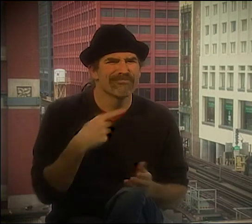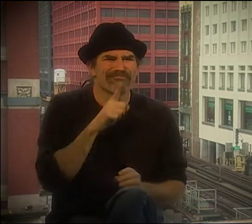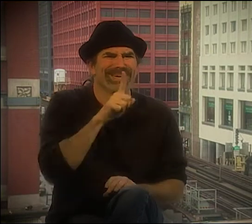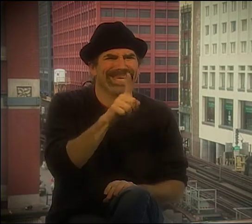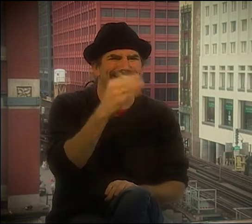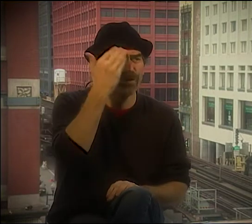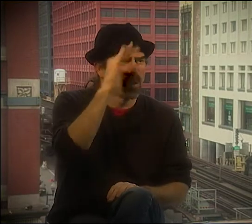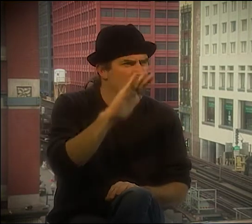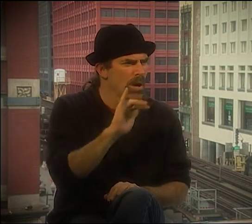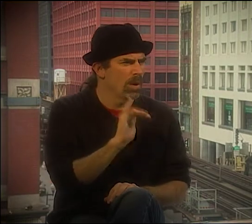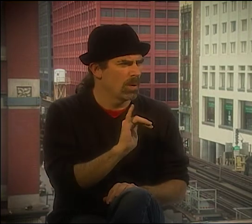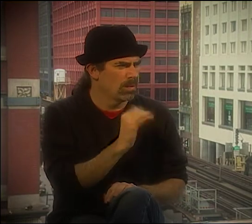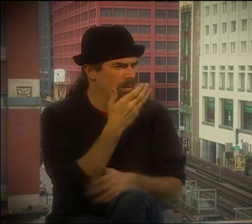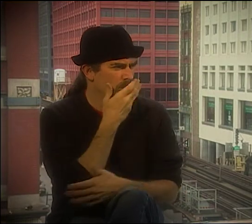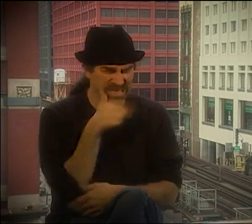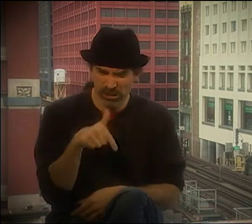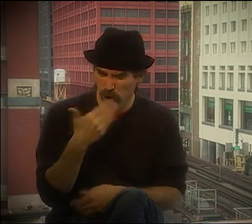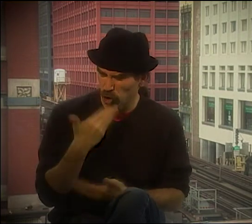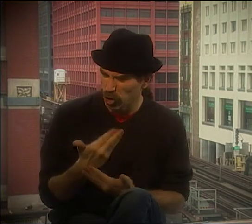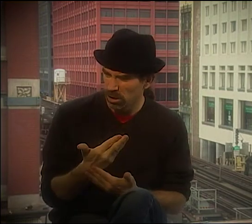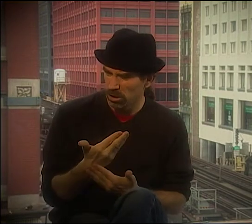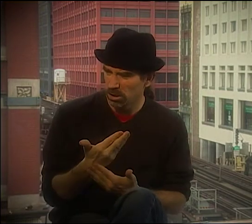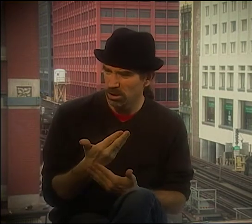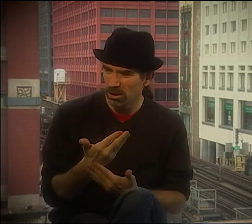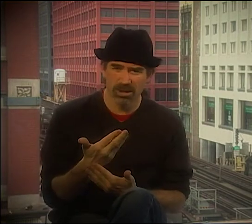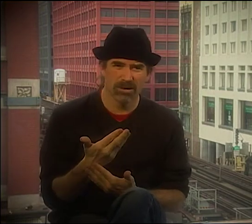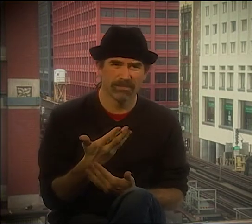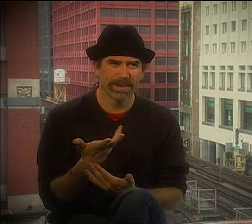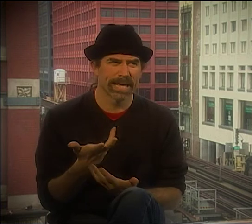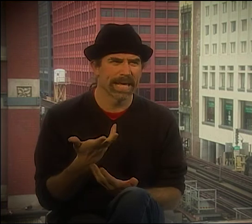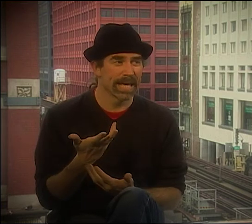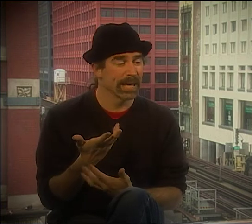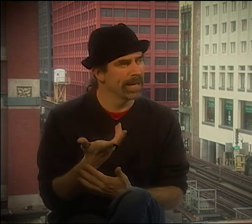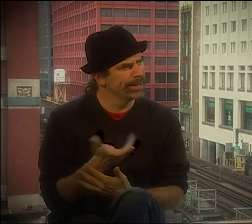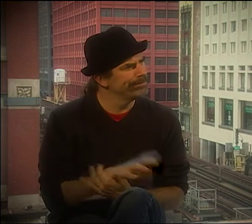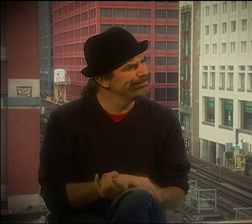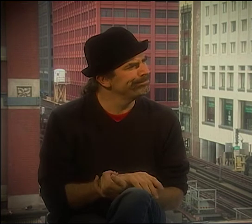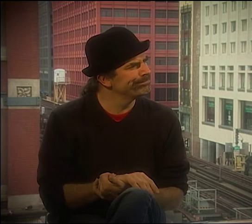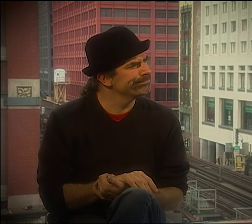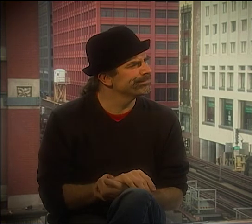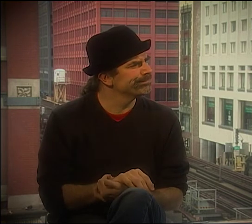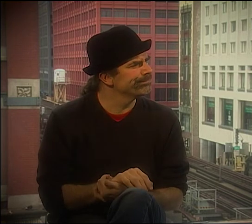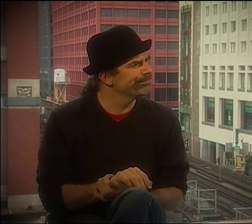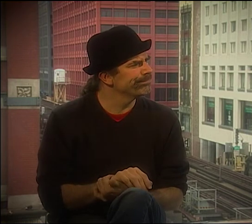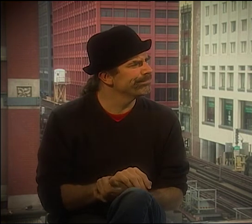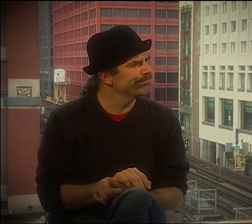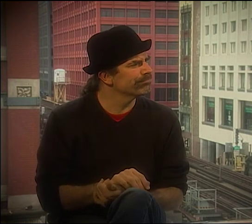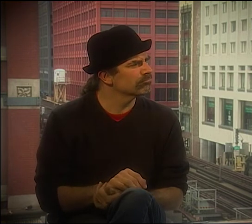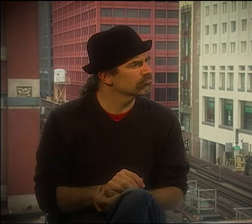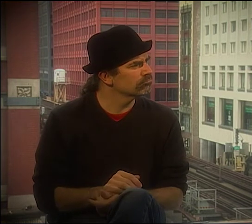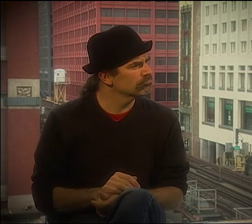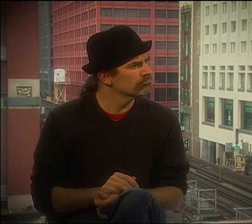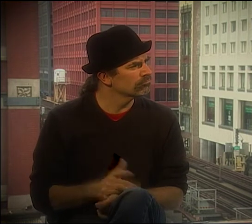IT WAS MORE LIKE WHEN THEY ASKED ME. "OH, SURE, SURE, I'LL JOIN." BUT I REALLY DID NOT HAVE THE LAY OF THE LAND IN THE BEGINNING.